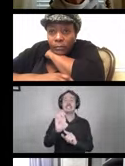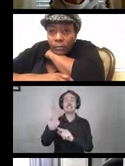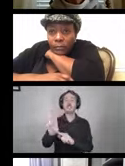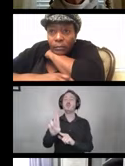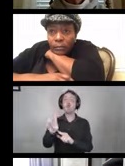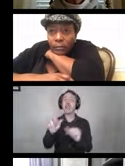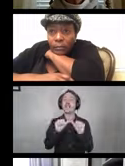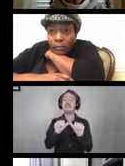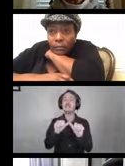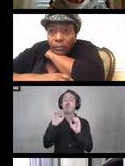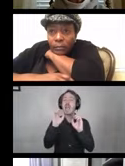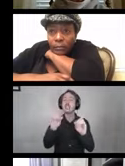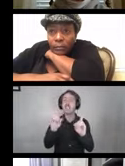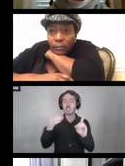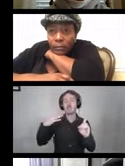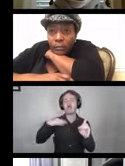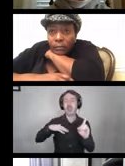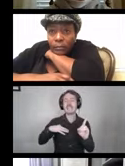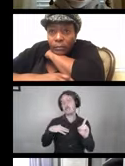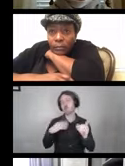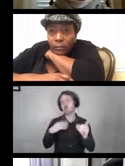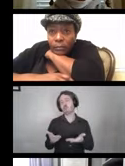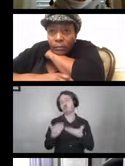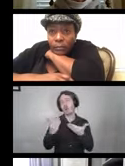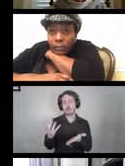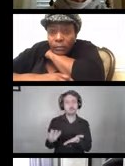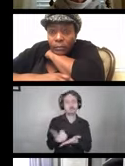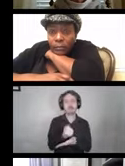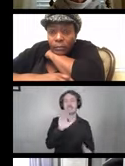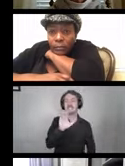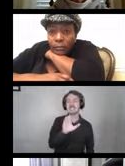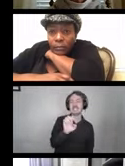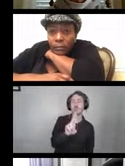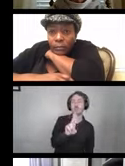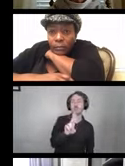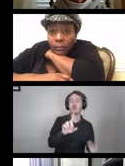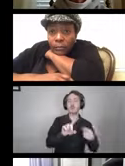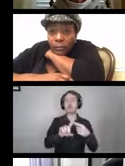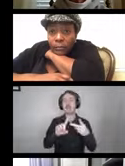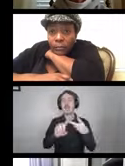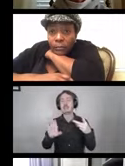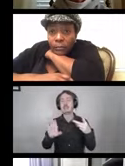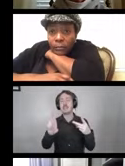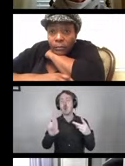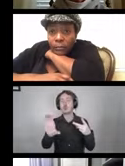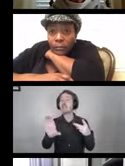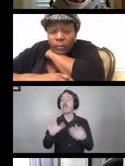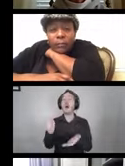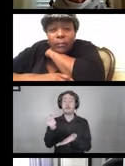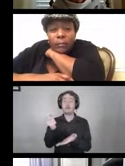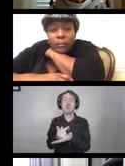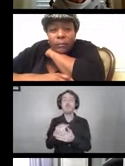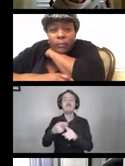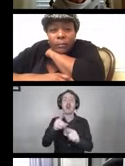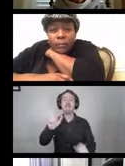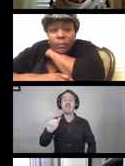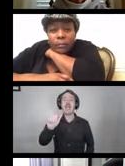We're offering CEU's that are approved by the AAC